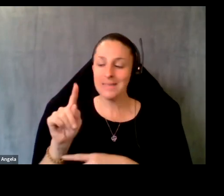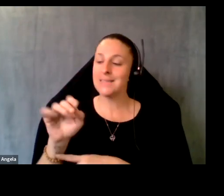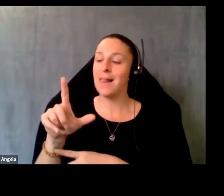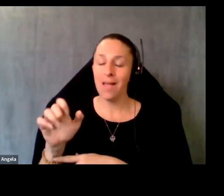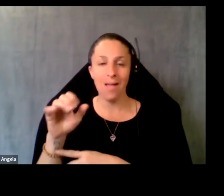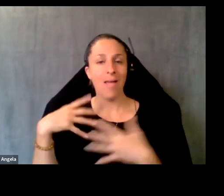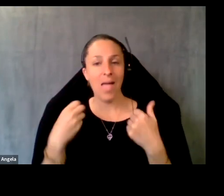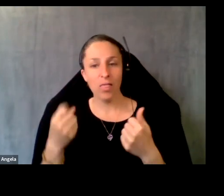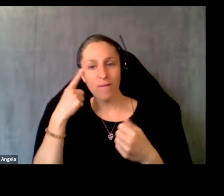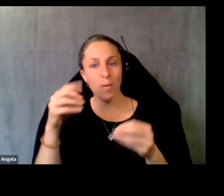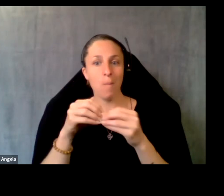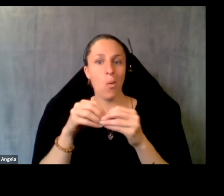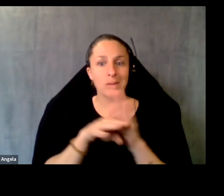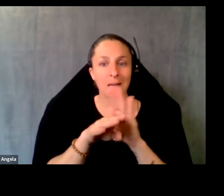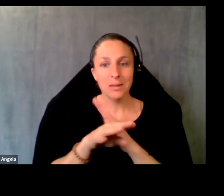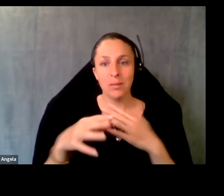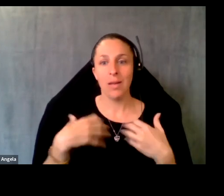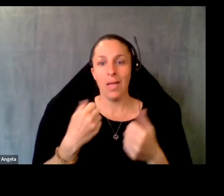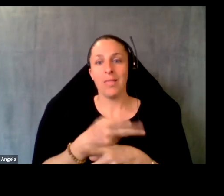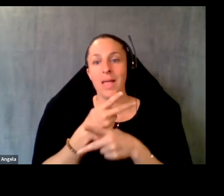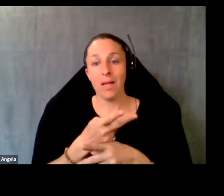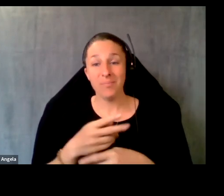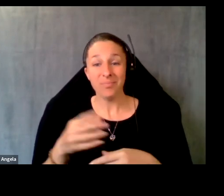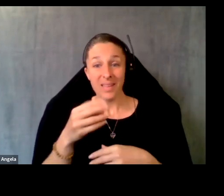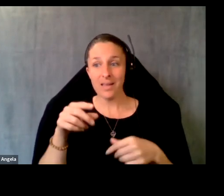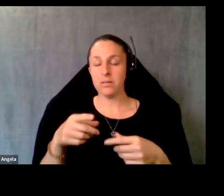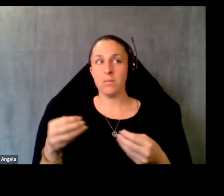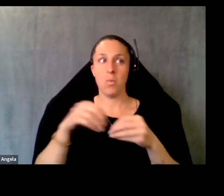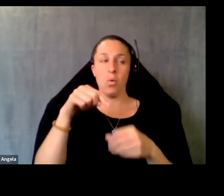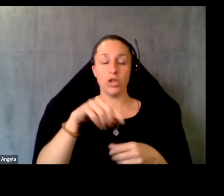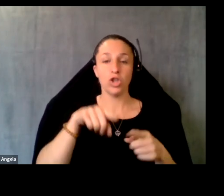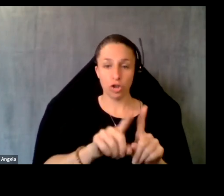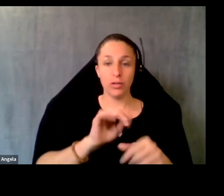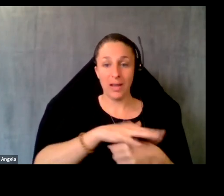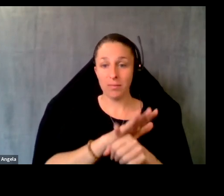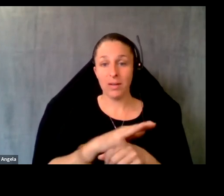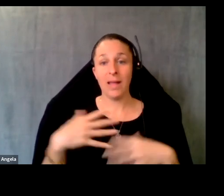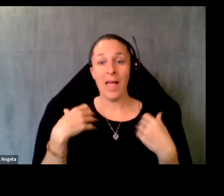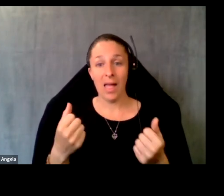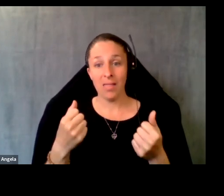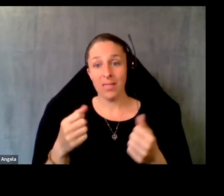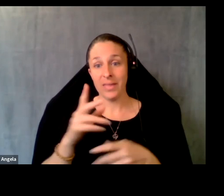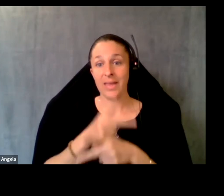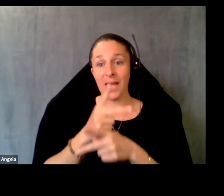care and even more so. During the pandemic the health care, workforce crisis has also worsened